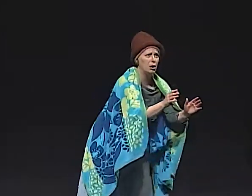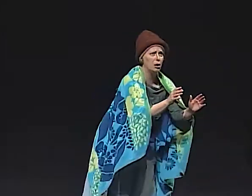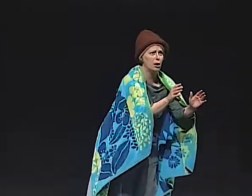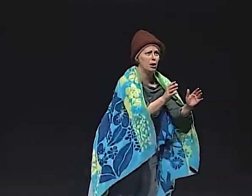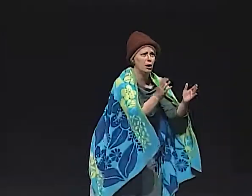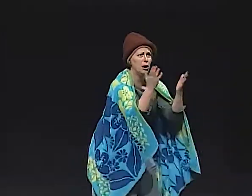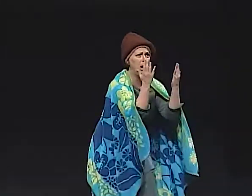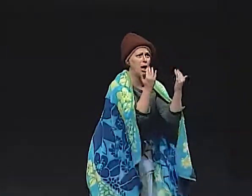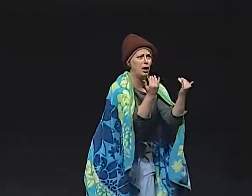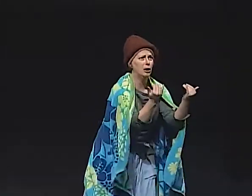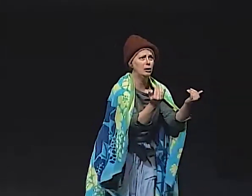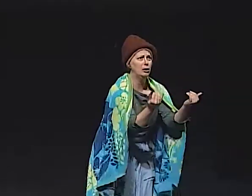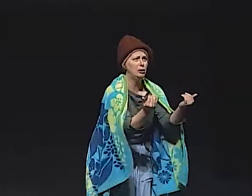NOW...